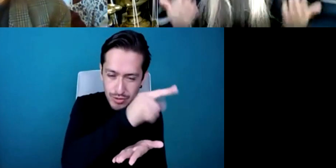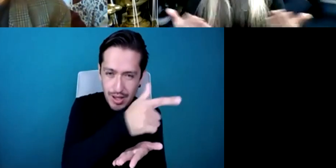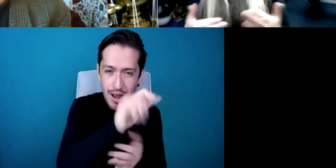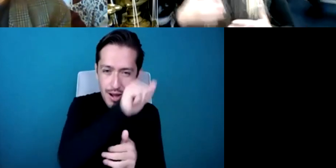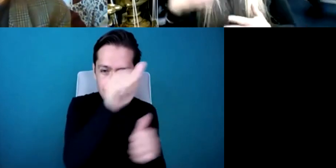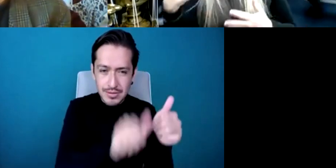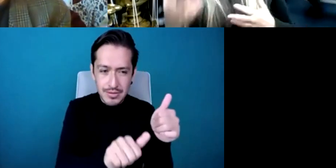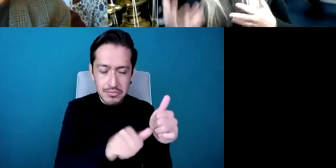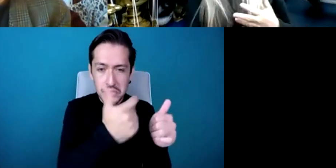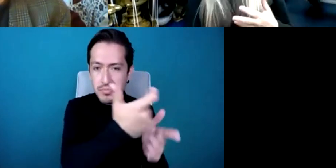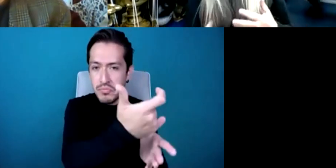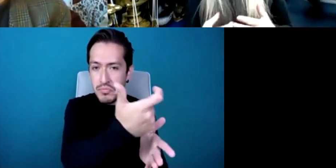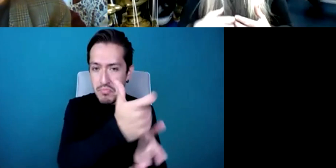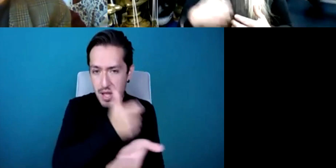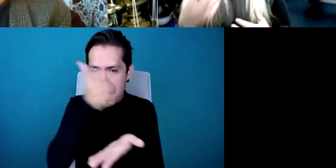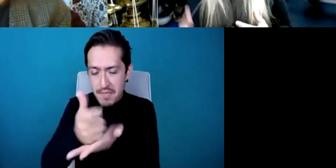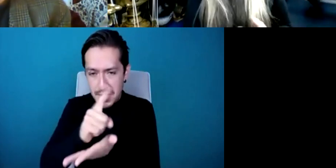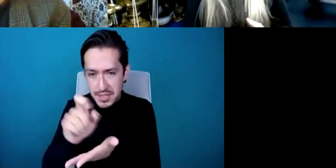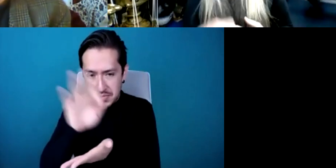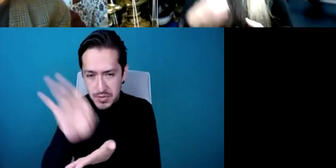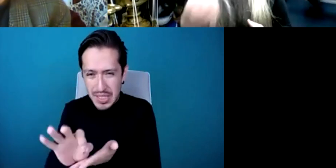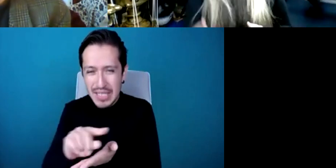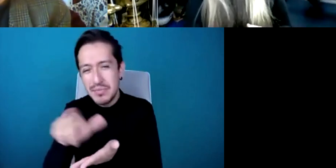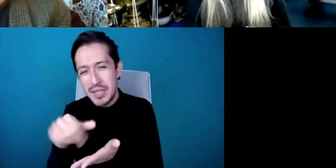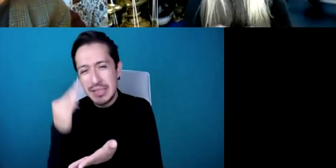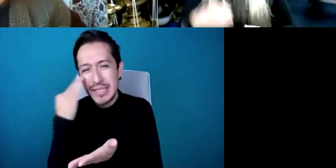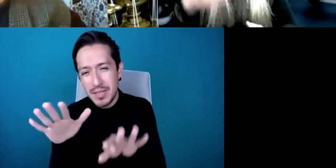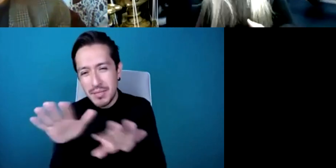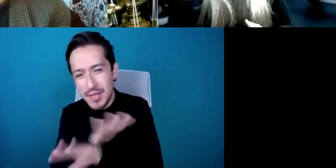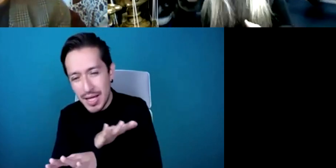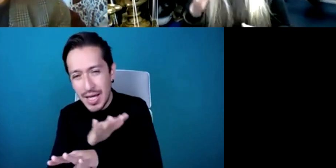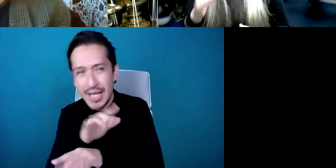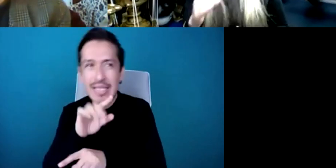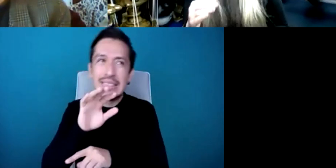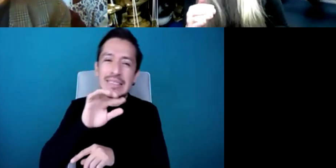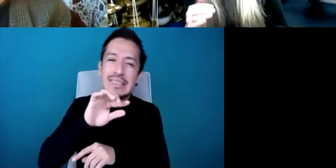and then they supported pieces maybe 75 then 50 and then it grew less and less and less it